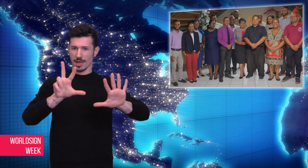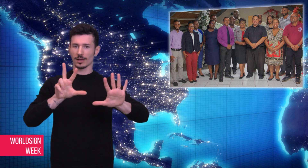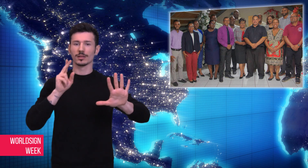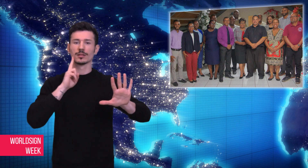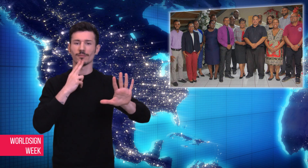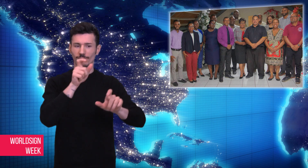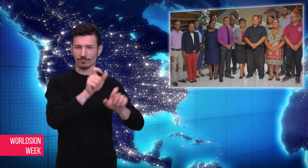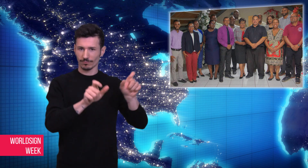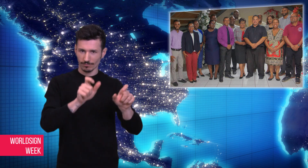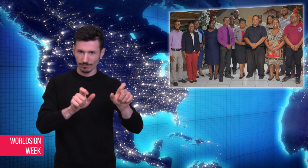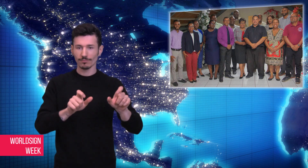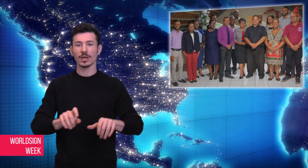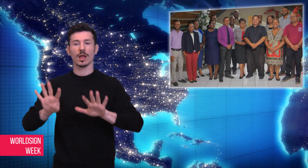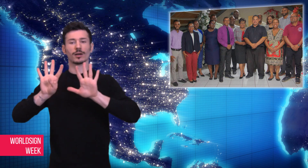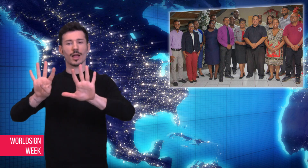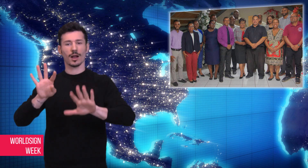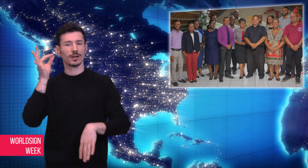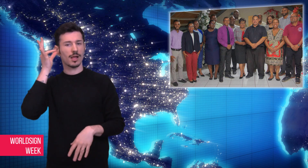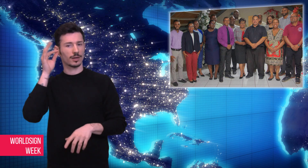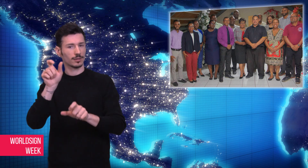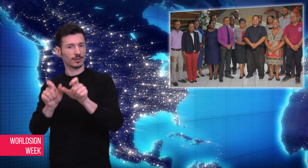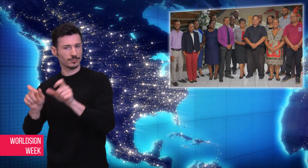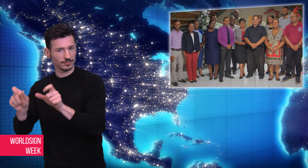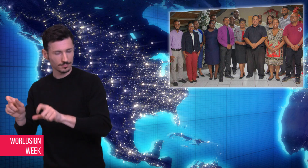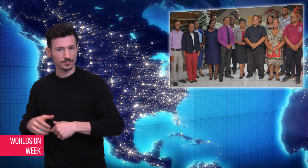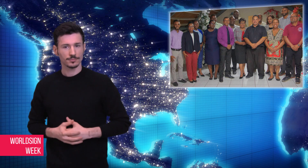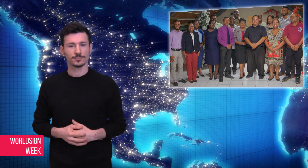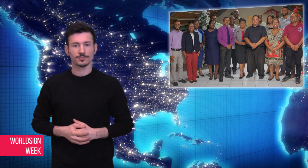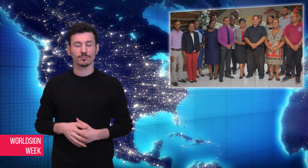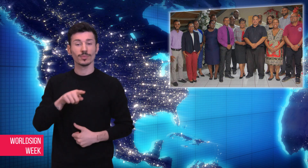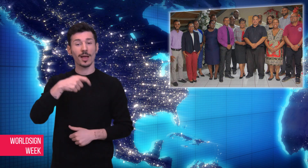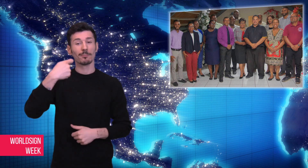elected president. The full Board of Directors has eight